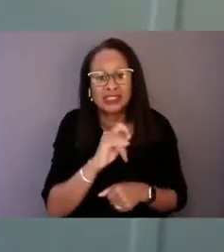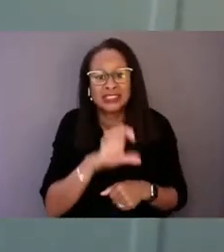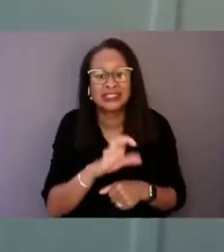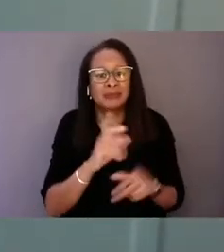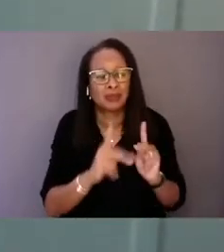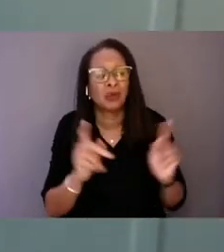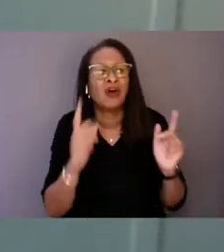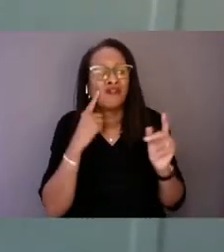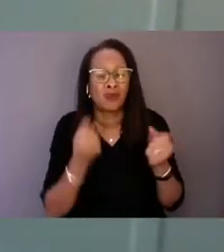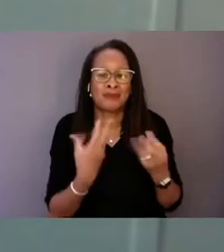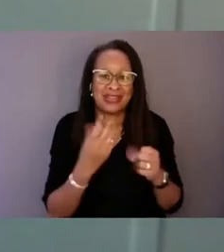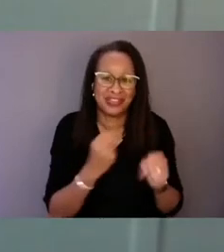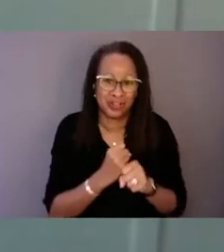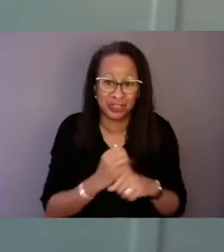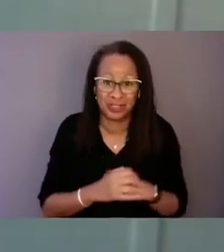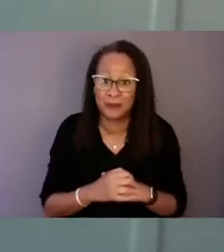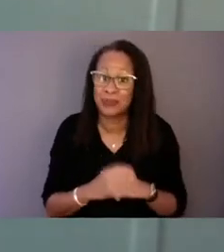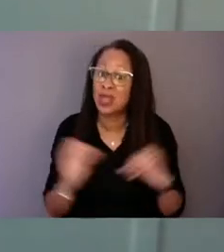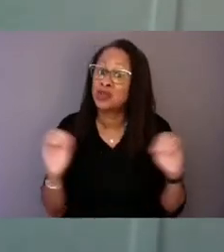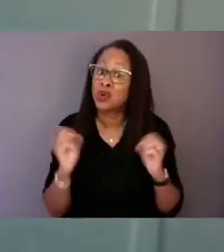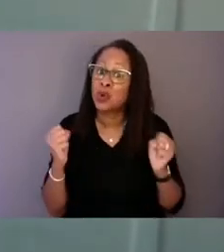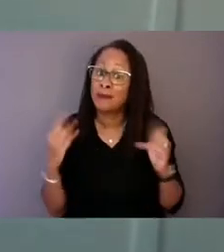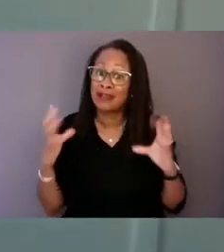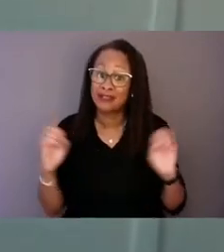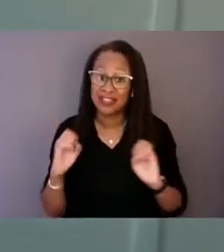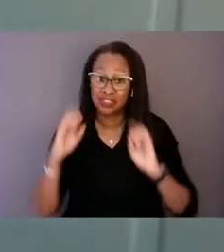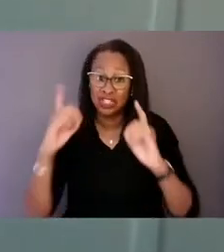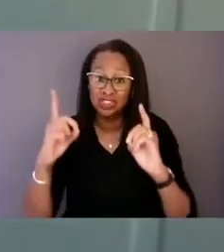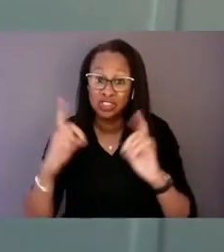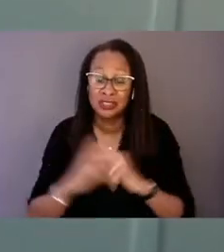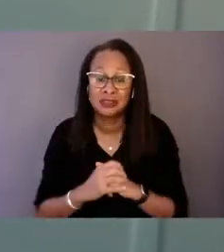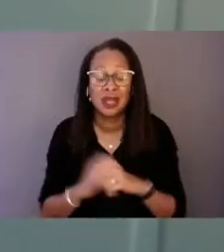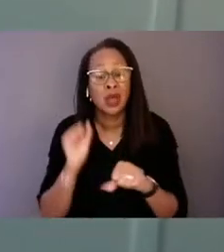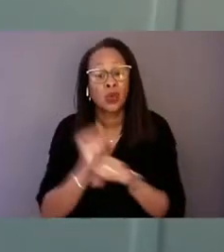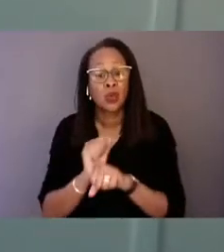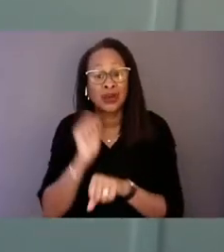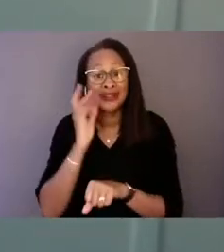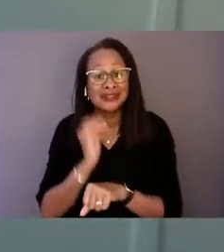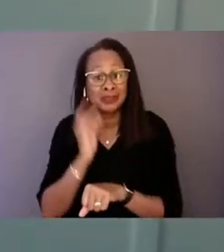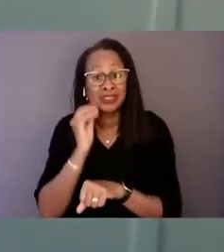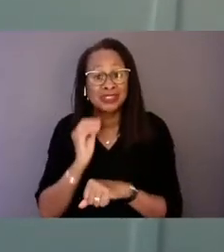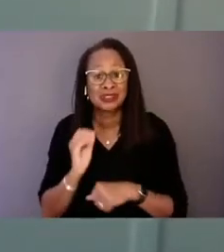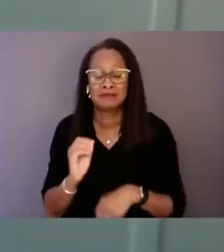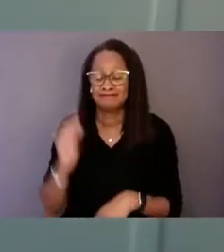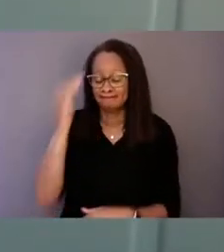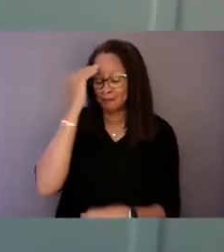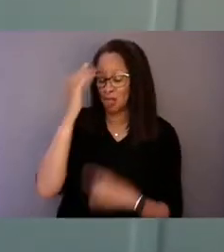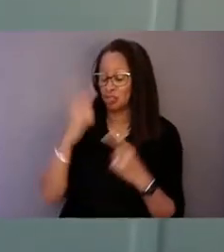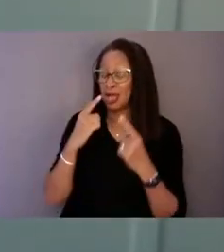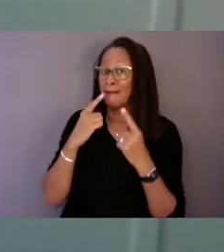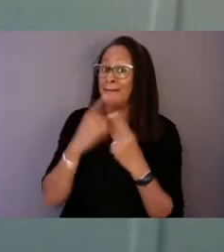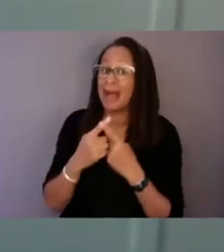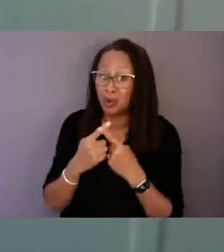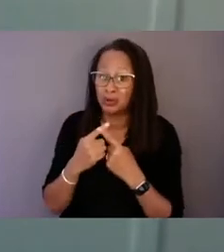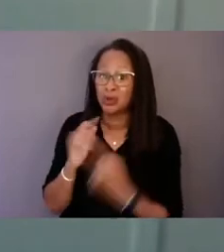No amount of education, work experience, knowledge about autism, or even research findings